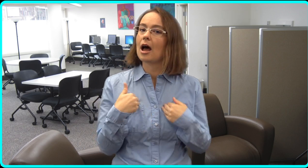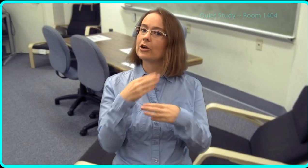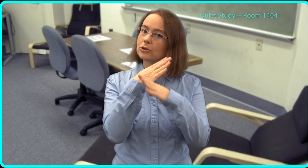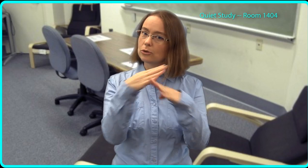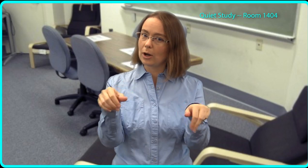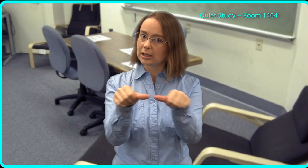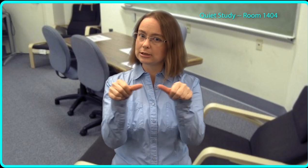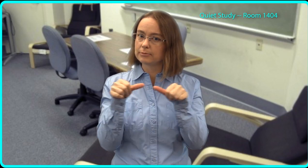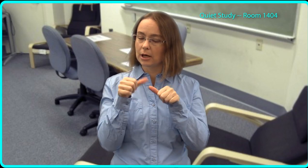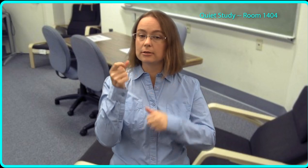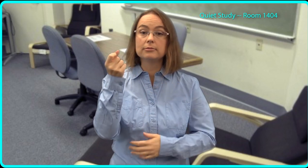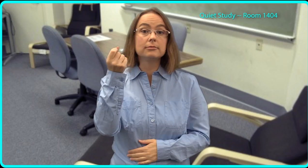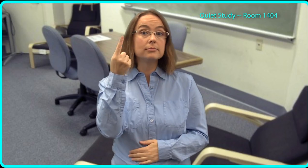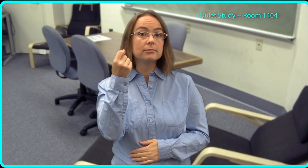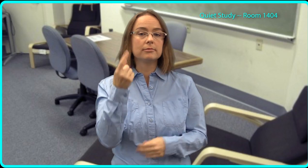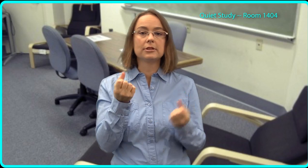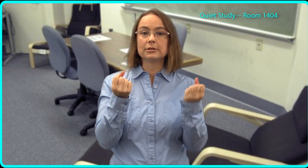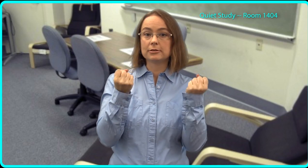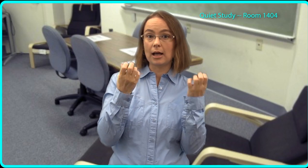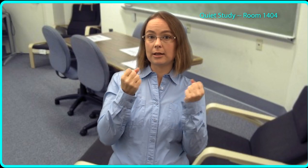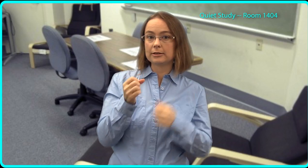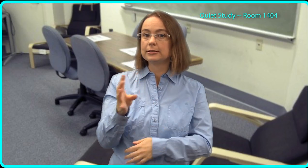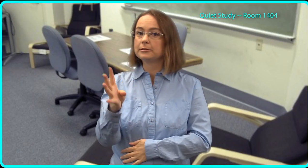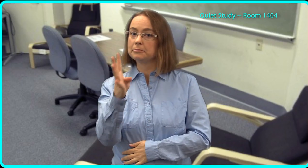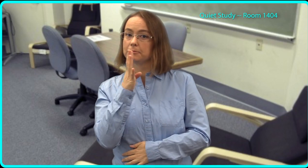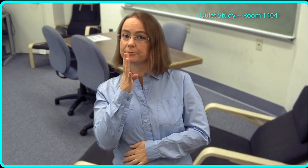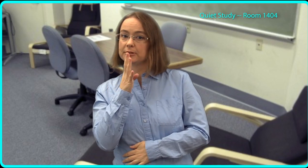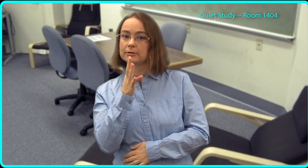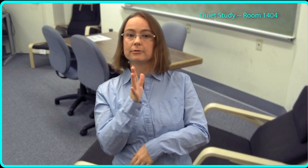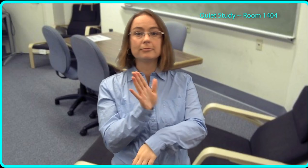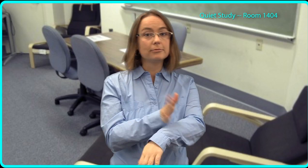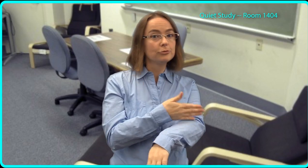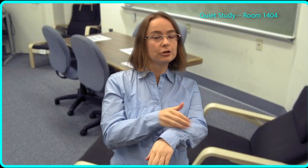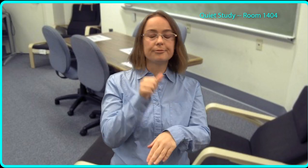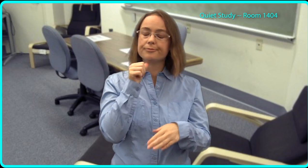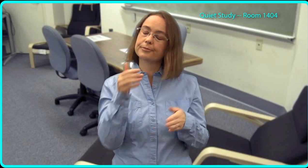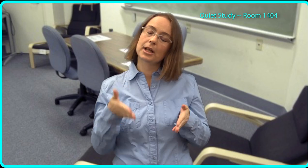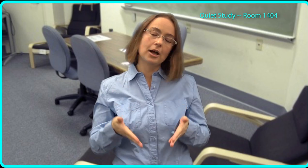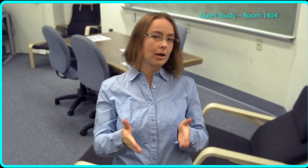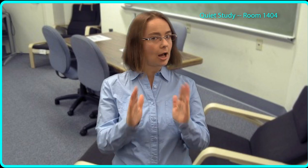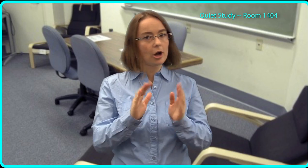We have a quiet study room where signing, speaking, and music are not allowed.